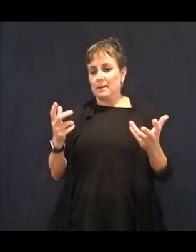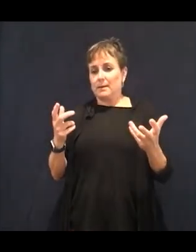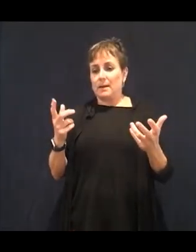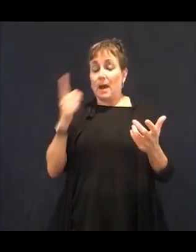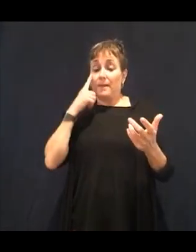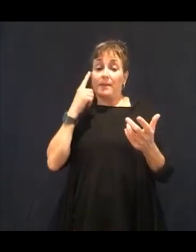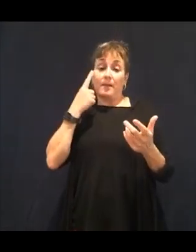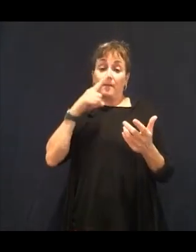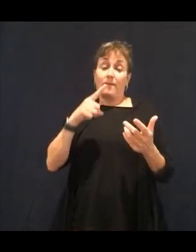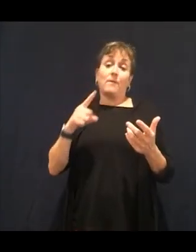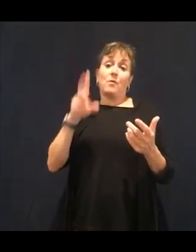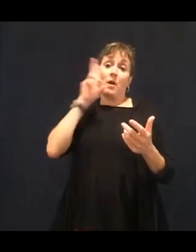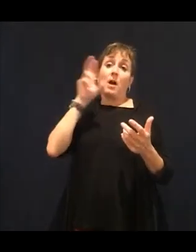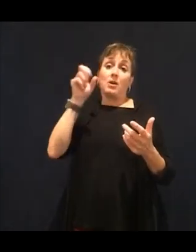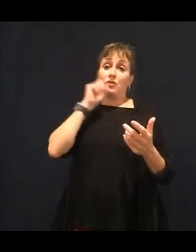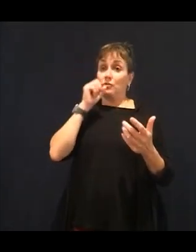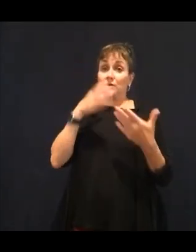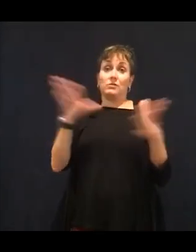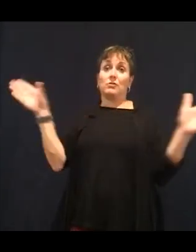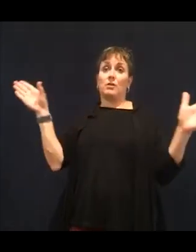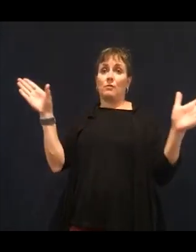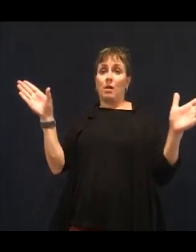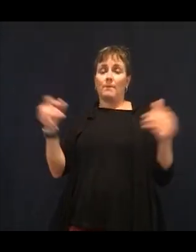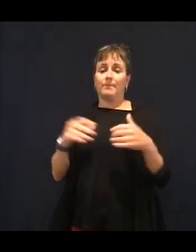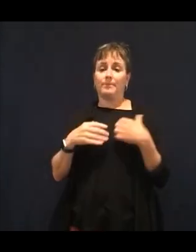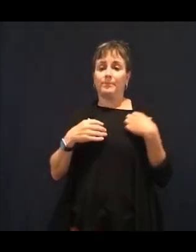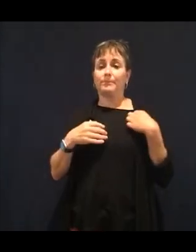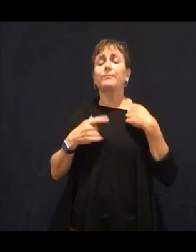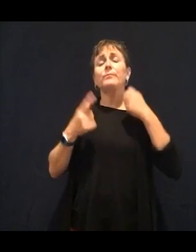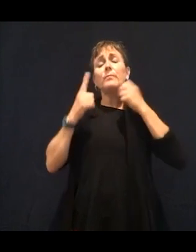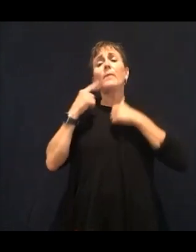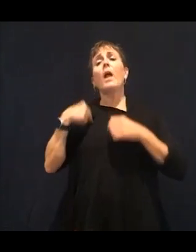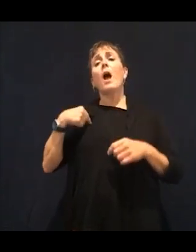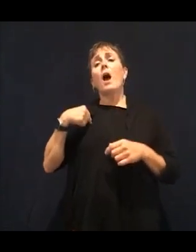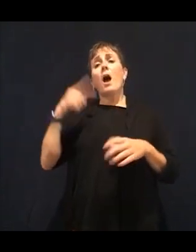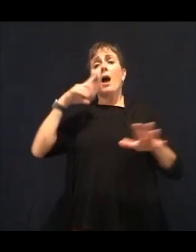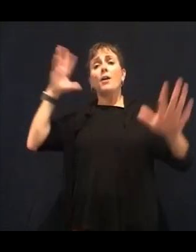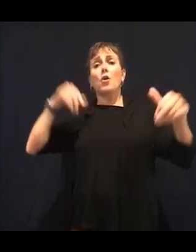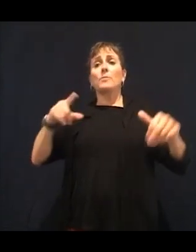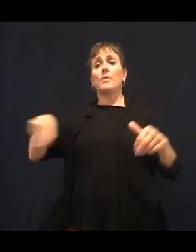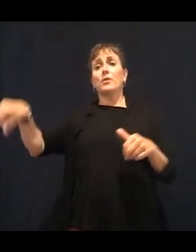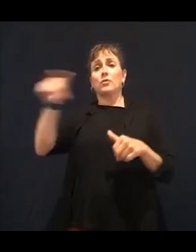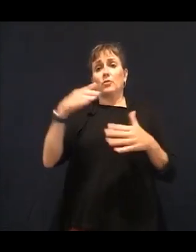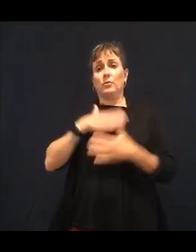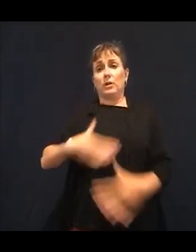your health seminar today on nutrition